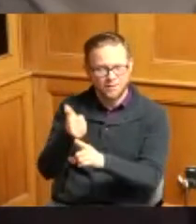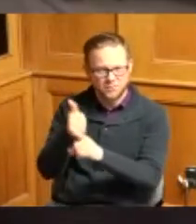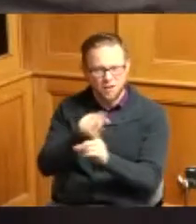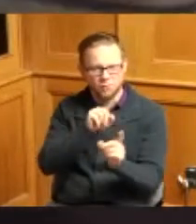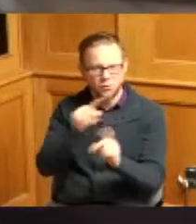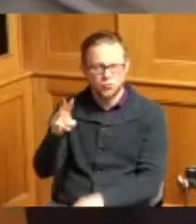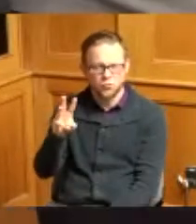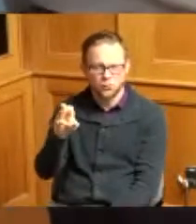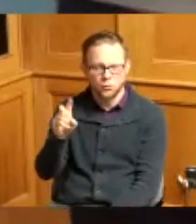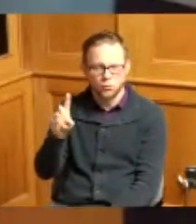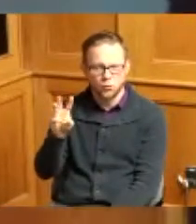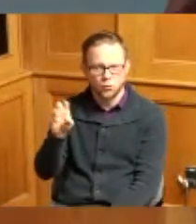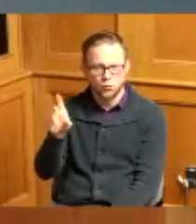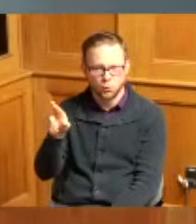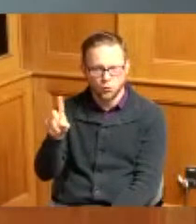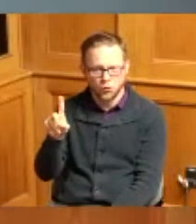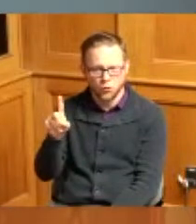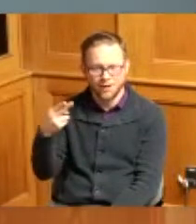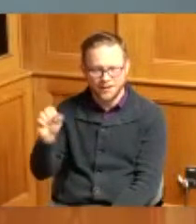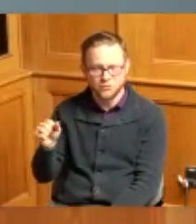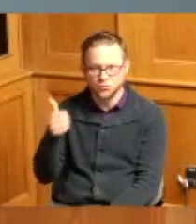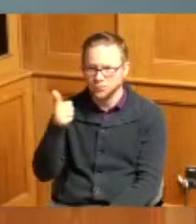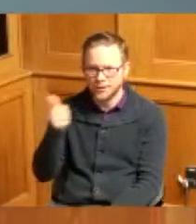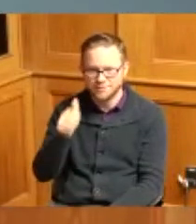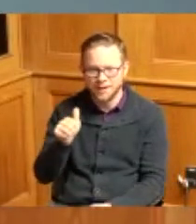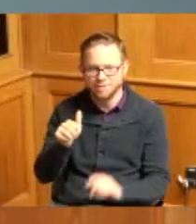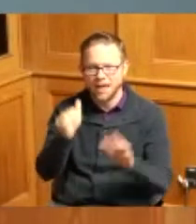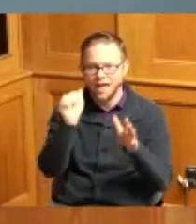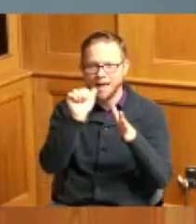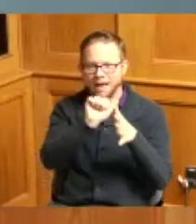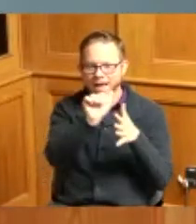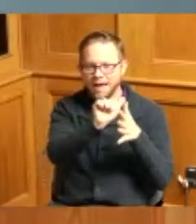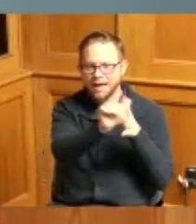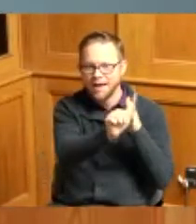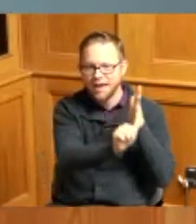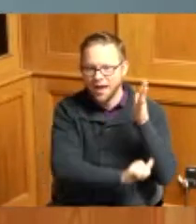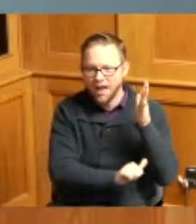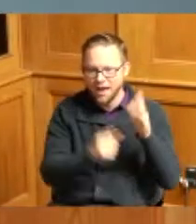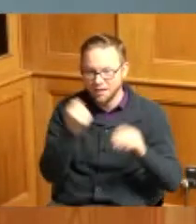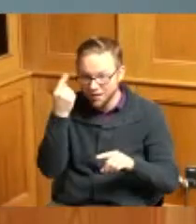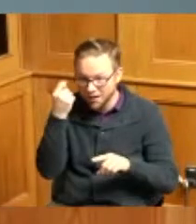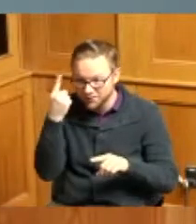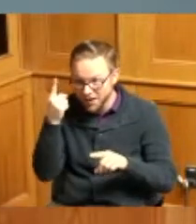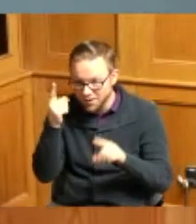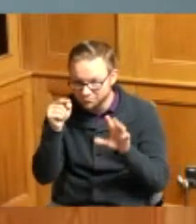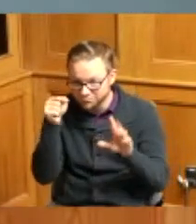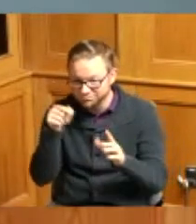has made straight A's I'm gonna read that again whereas Paul a student at Woodward High School